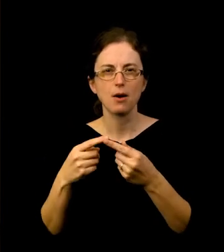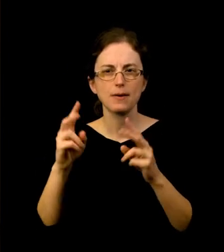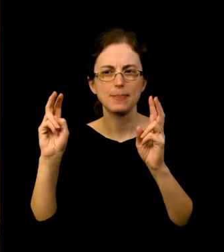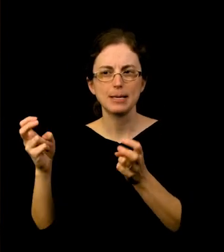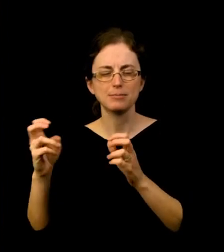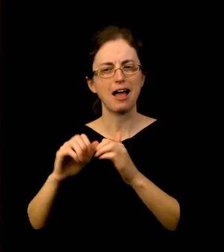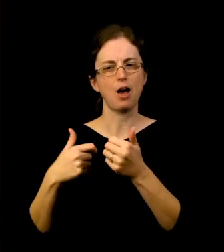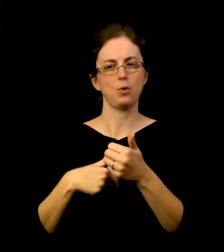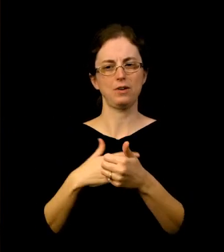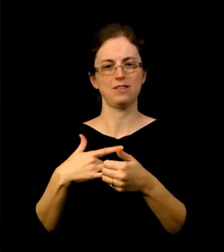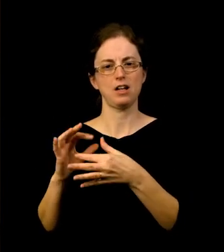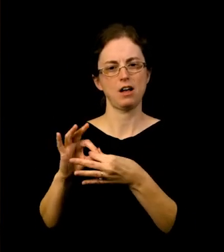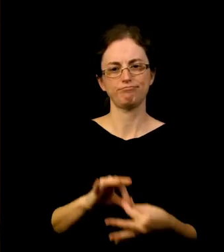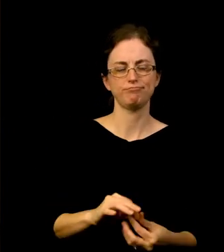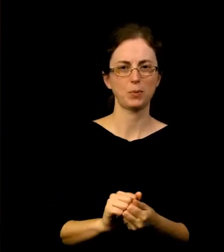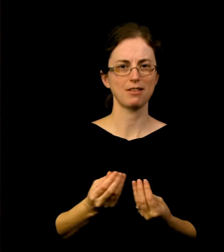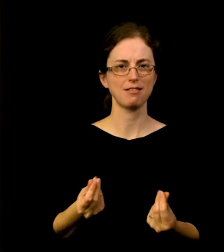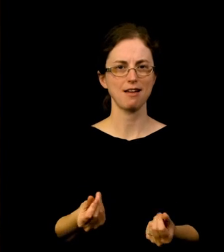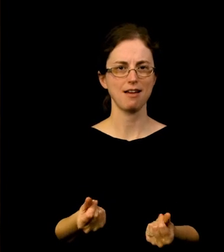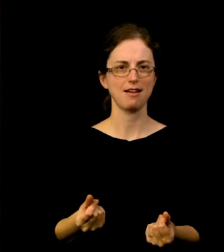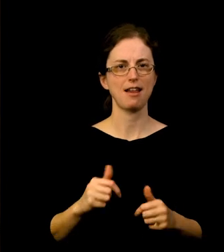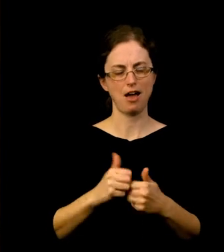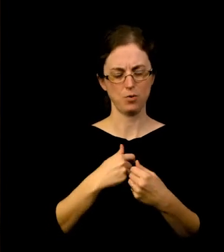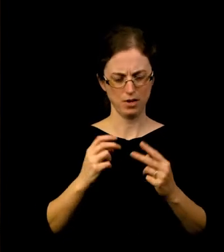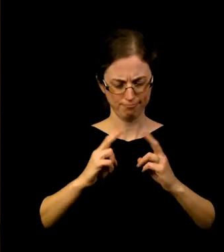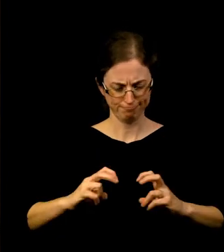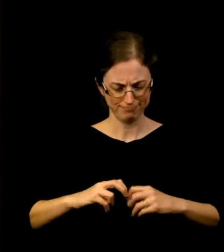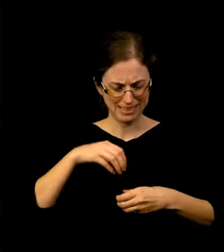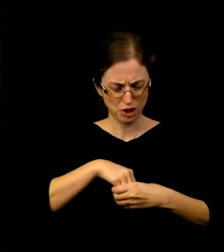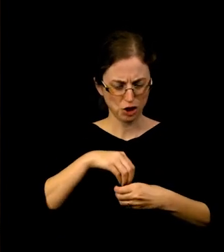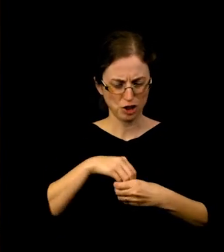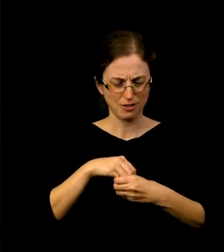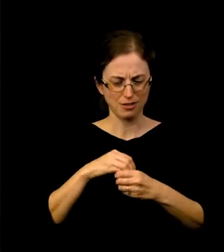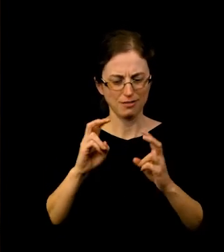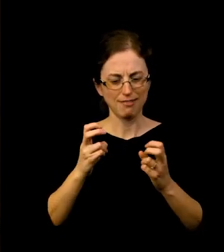How do we explore internal landscapes as well as external landscapes?